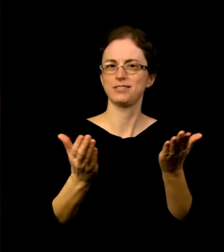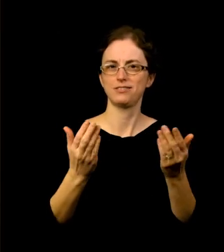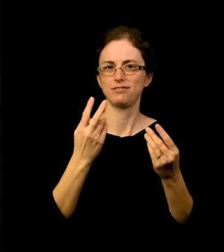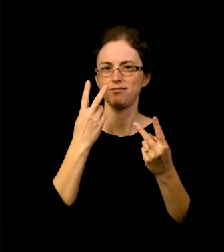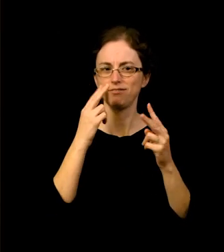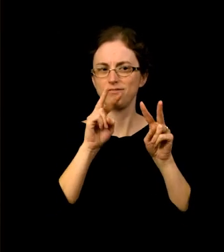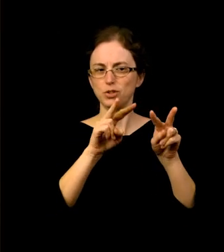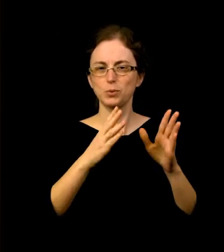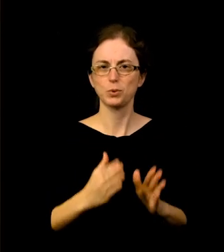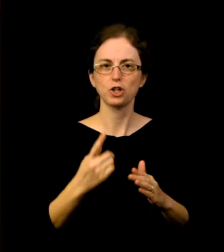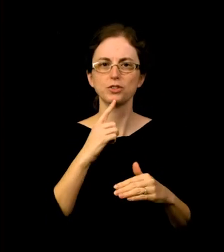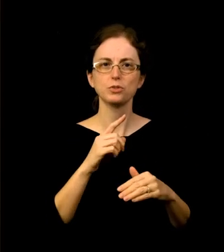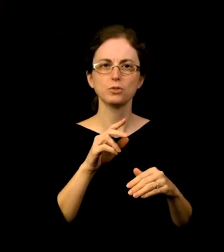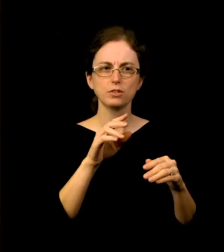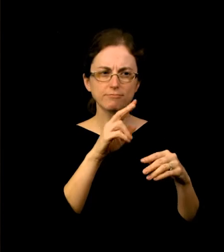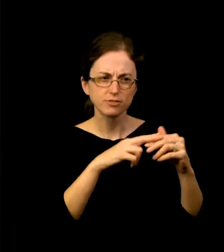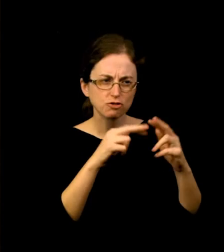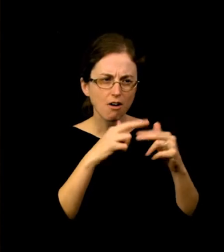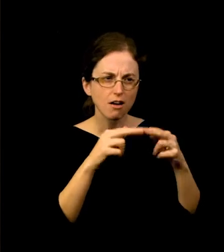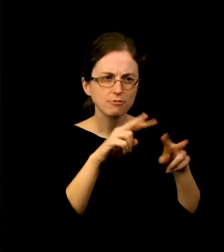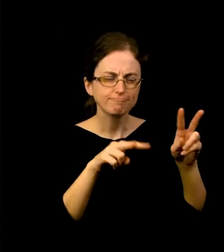of interiors, gardens, and the city of Paris.